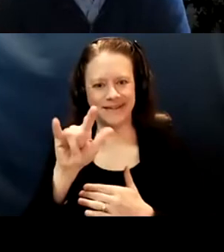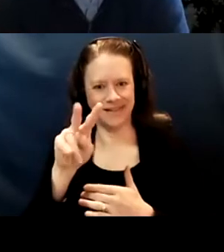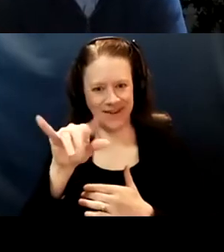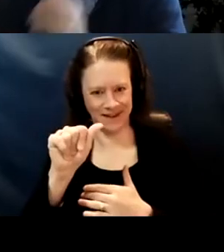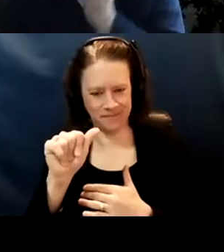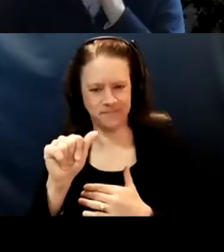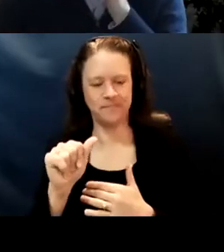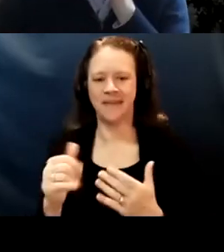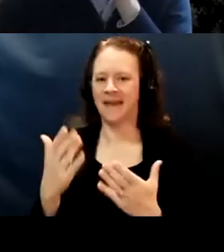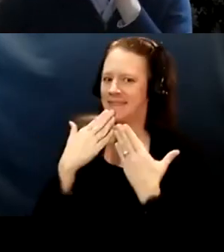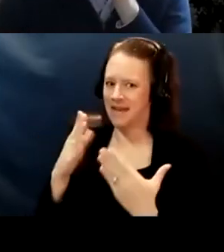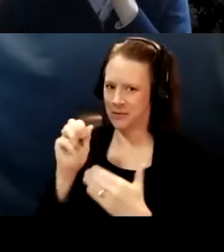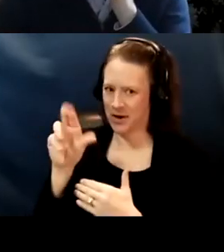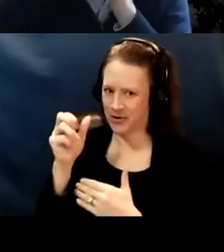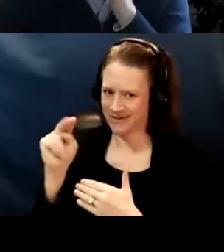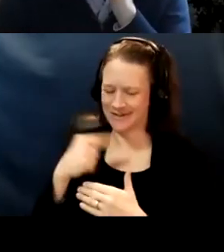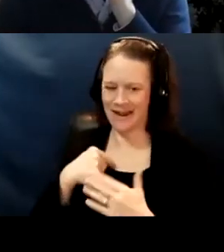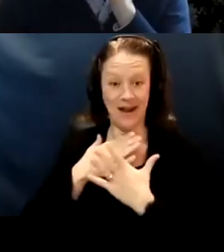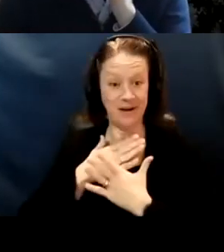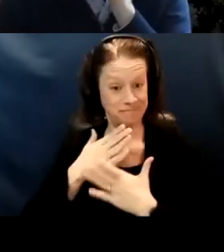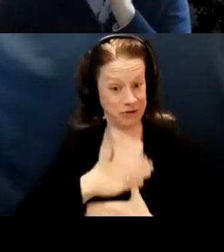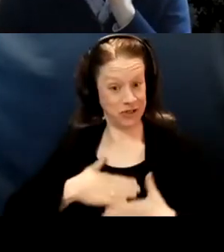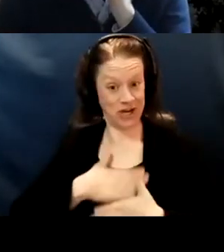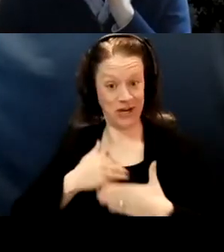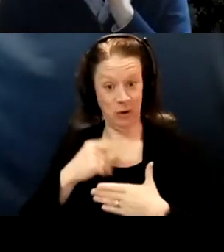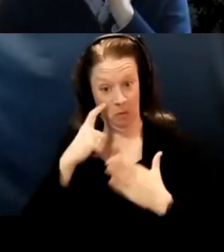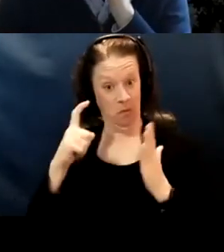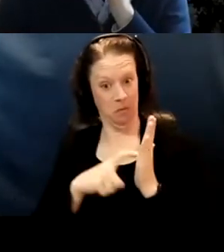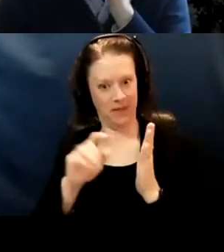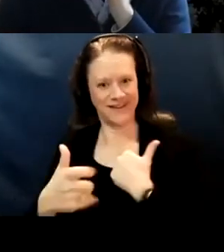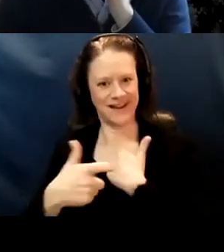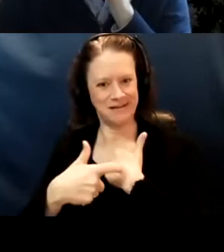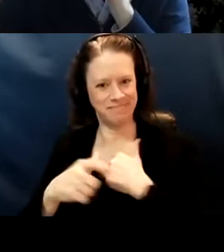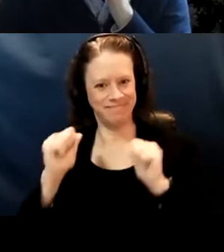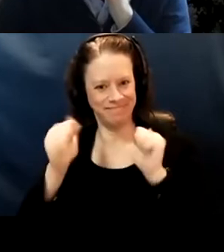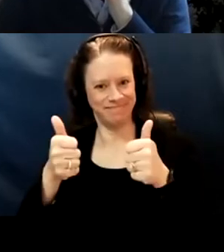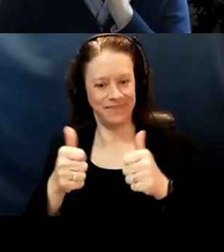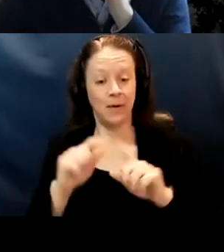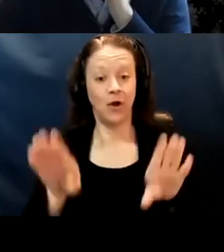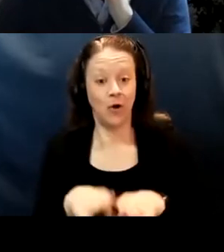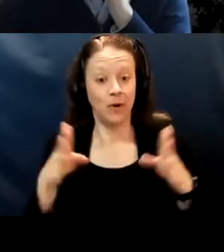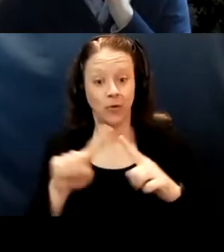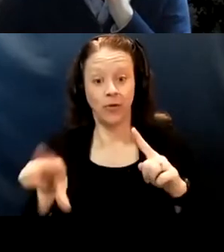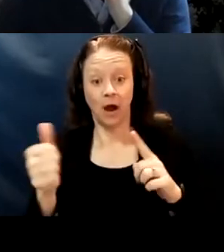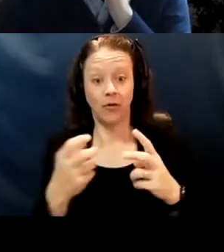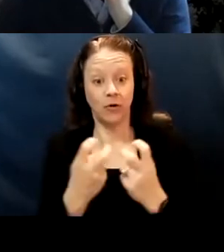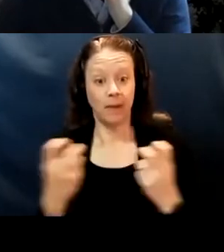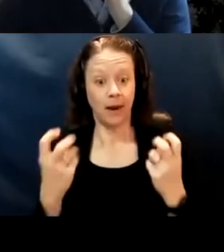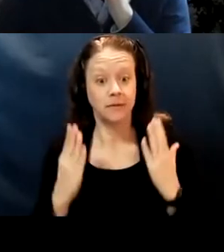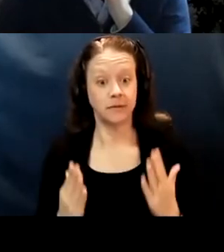Thank you Aaron. I appreciate your conscientiousness. I'm gonna open it up to any of the other panelists who if they have a question